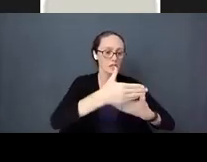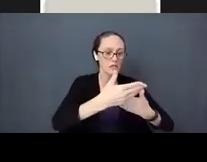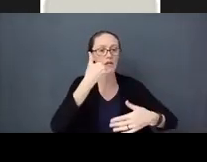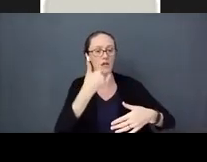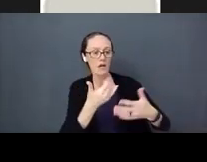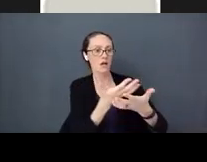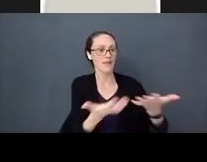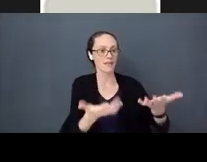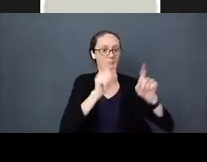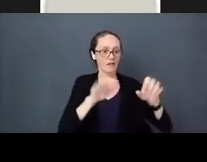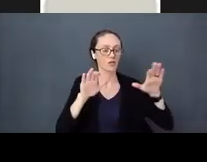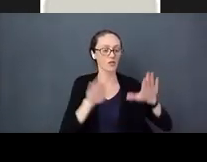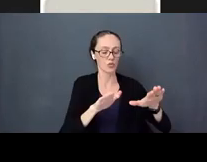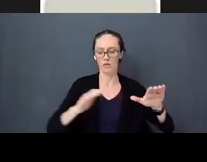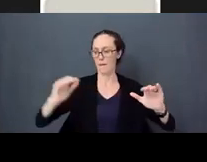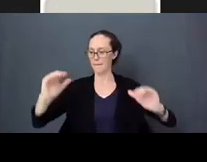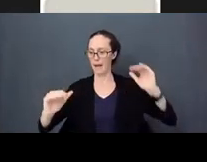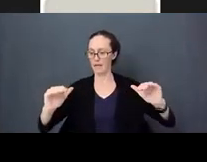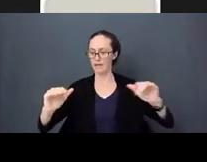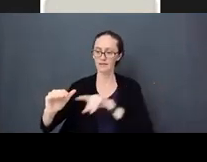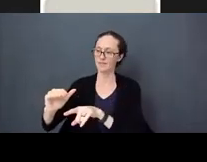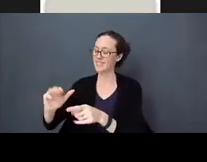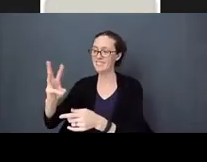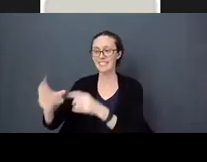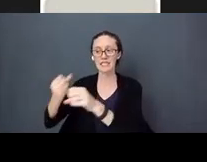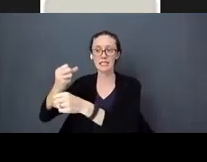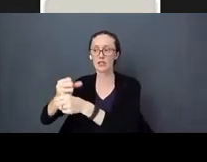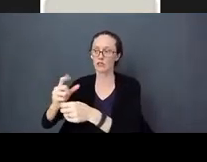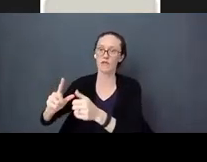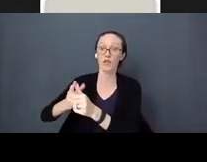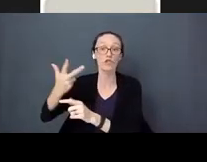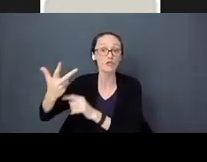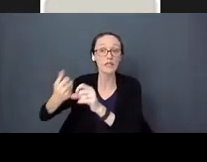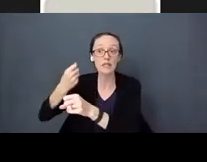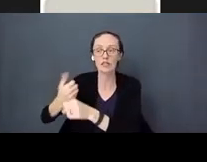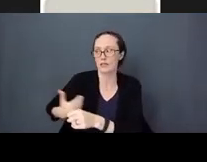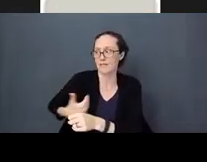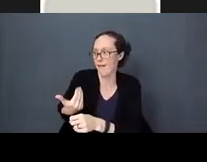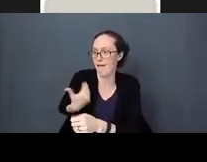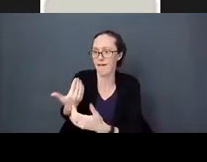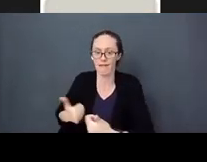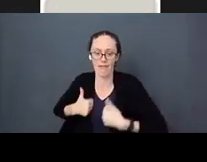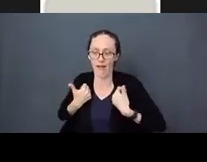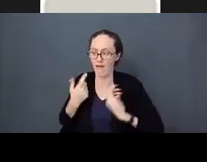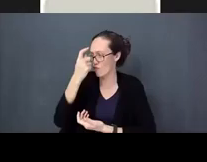and take advantage of these 6 years or the early years of life when the brain is so primed for